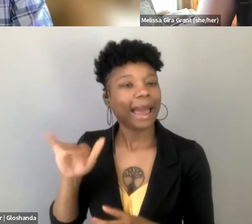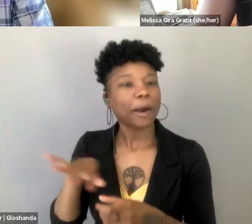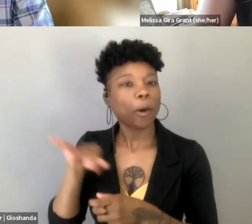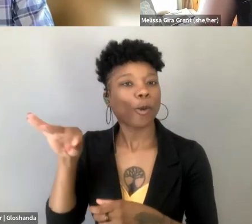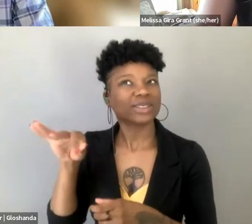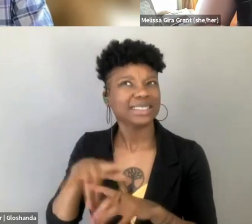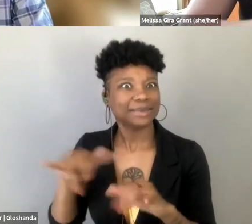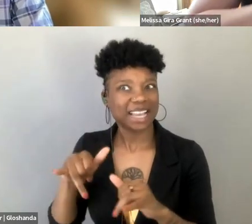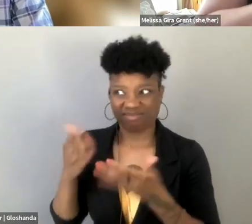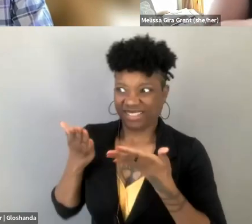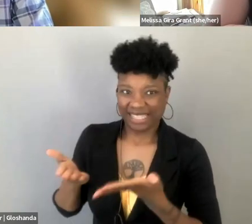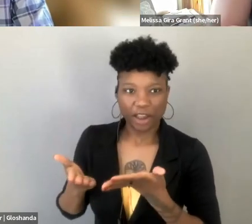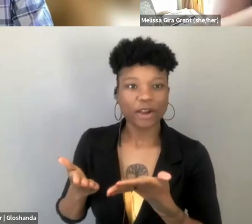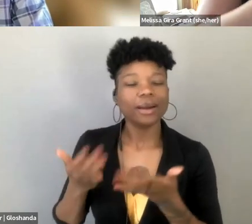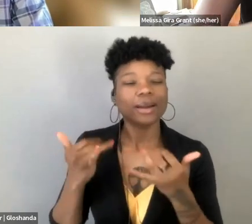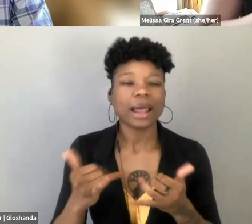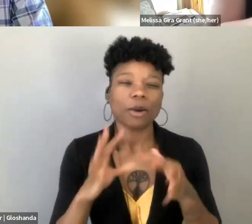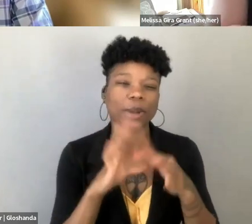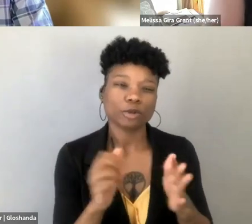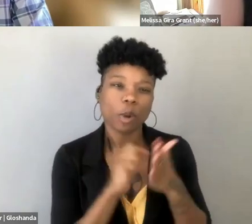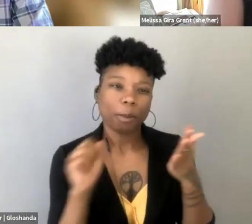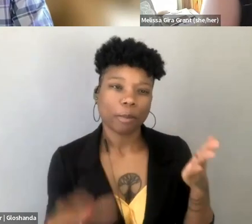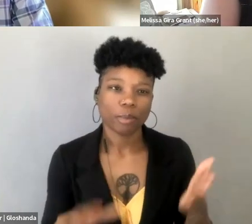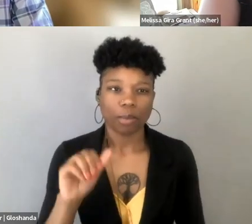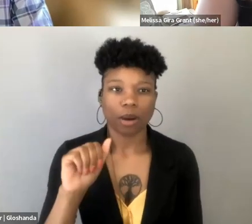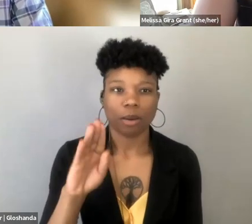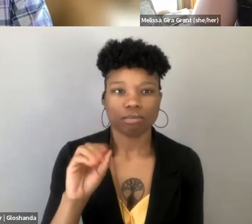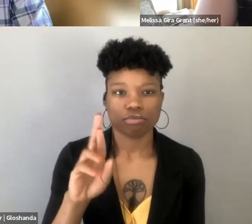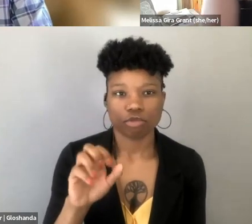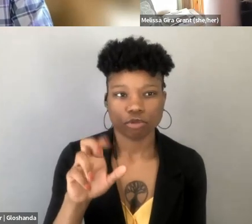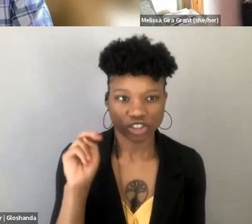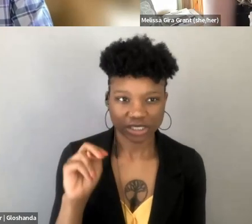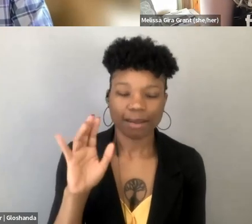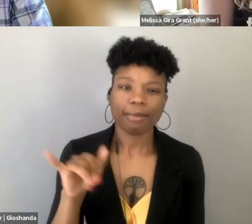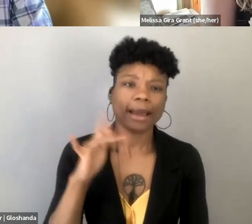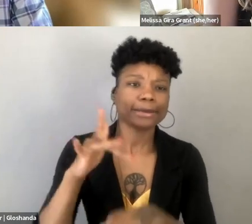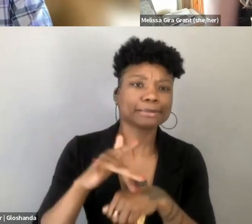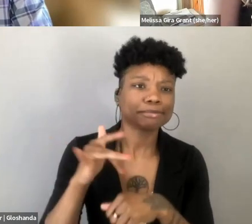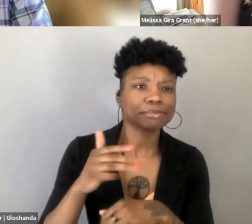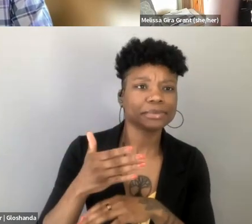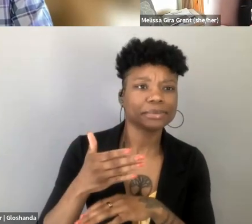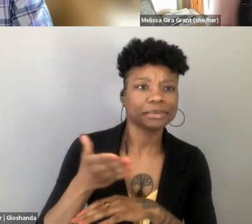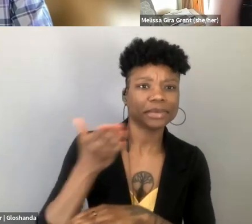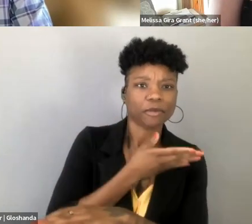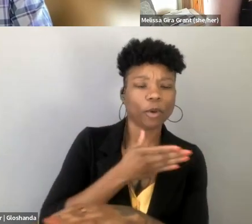Bringing us up to abortion, which I'm glad we're sort of like inverting this and coming back to abortion with all of that laid out, can you talk to us a bit about